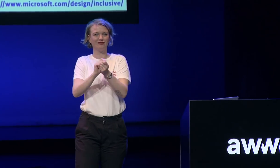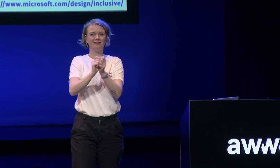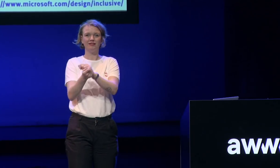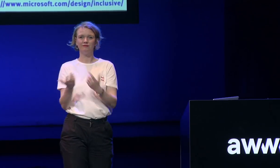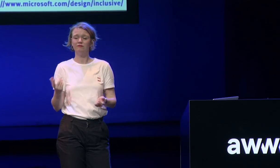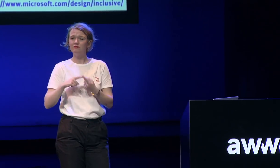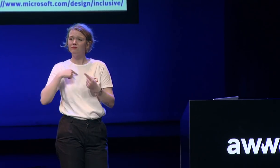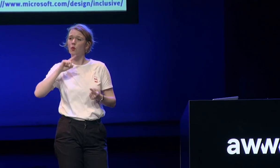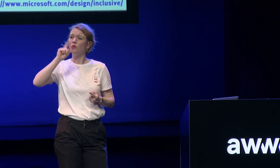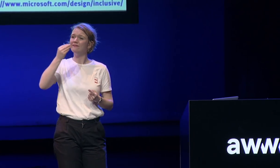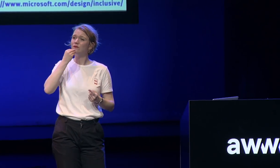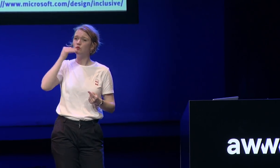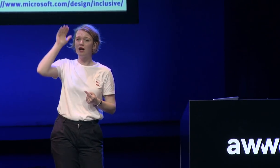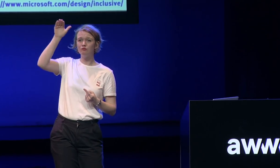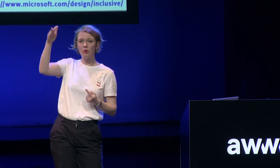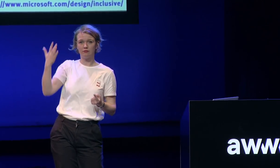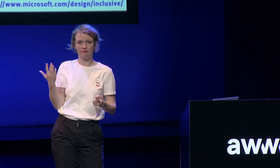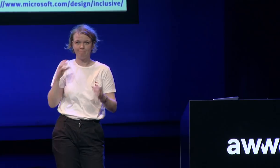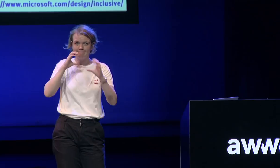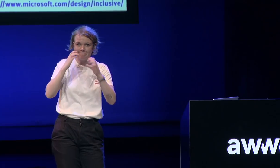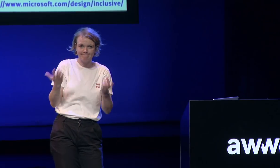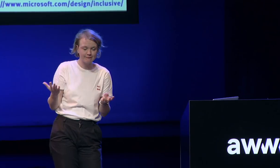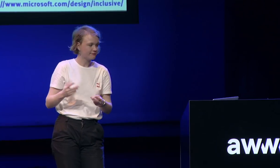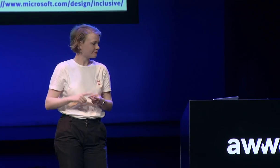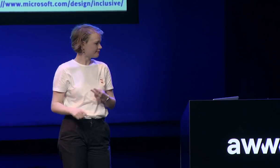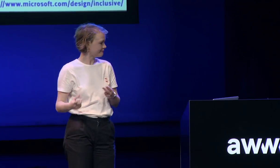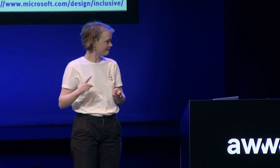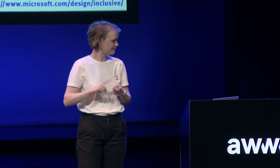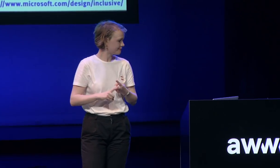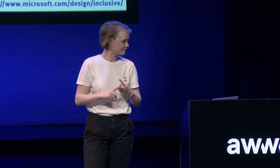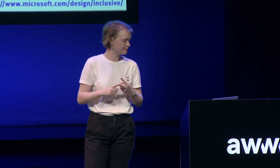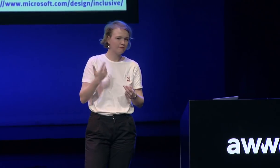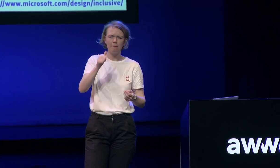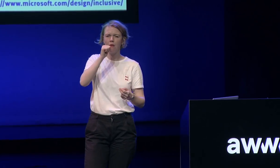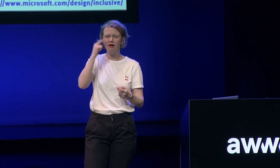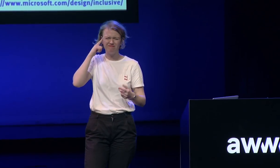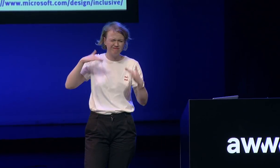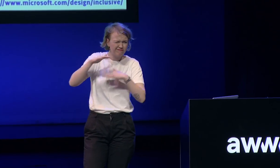accordingly when you for instance order food abroad and you don't understand the